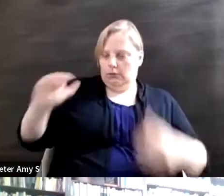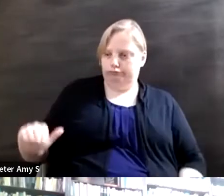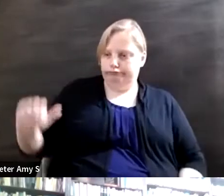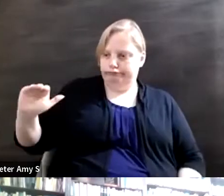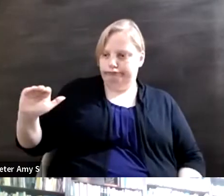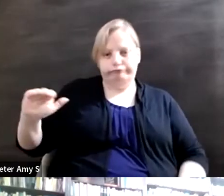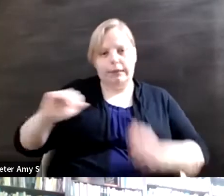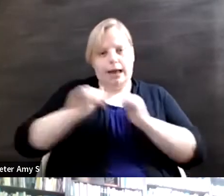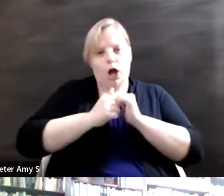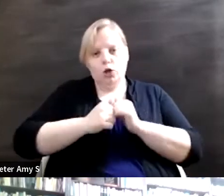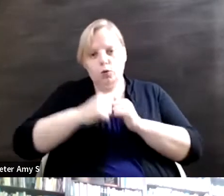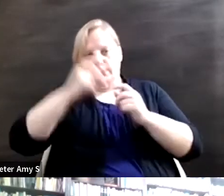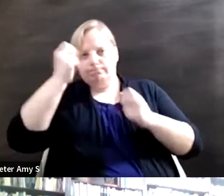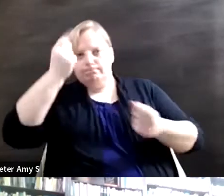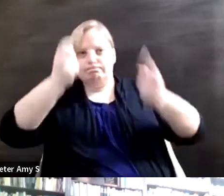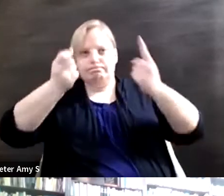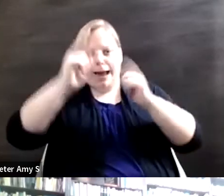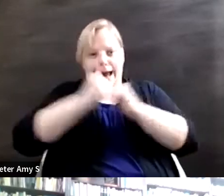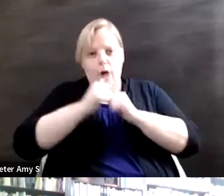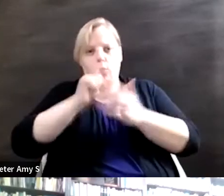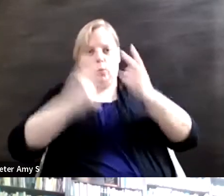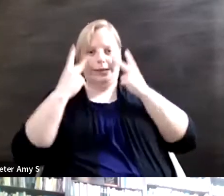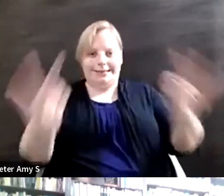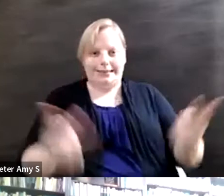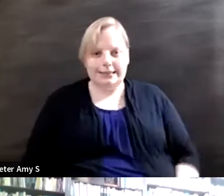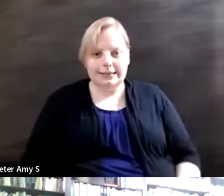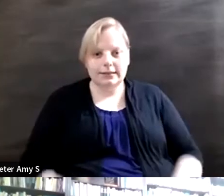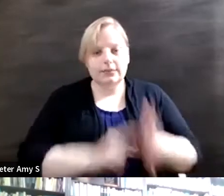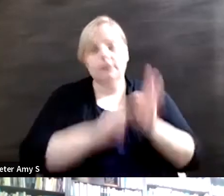it's based on what's advertised on the billboards, it's based on what we see now on social media,